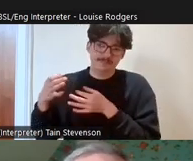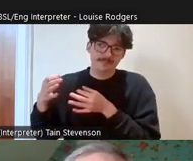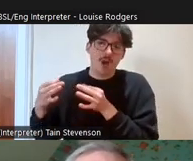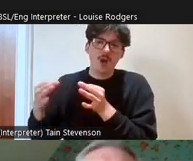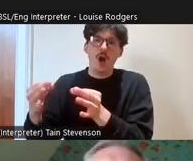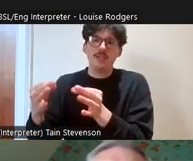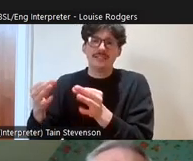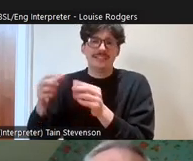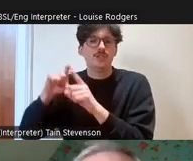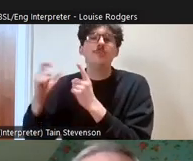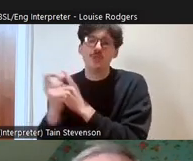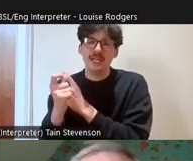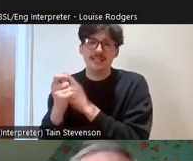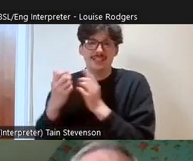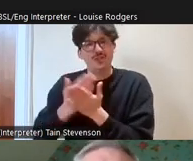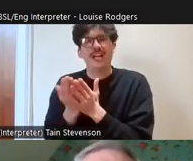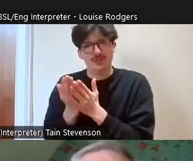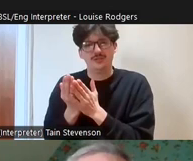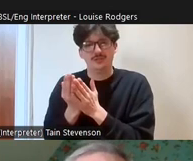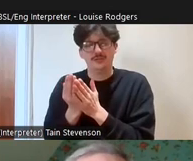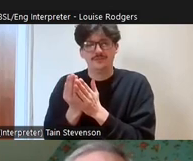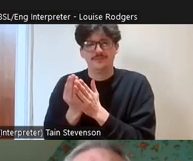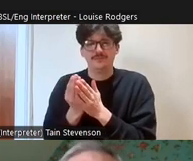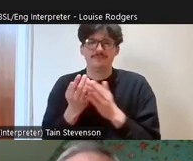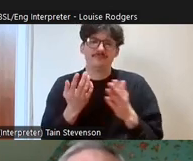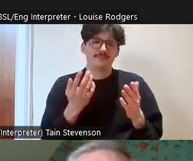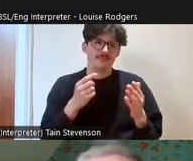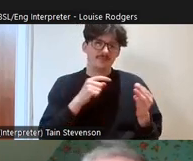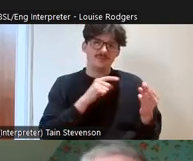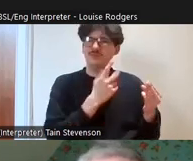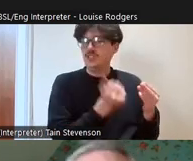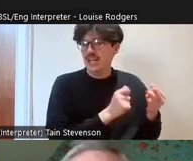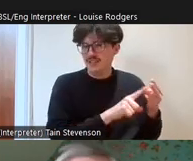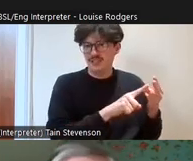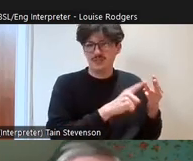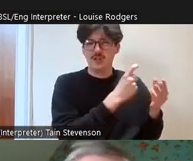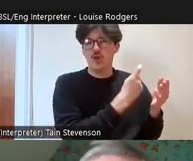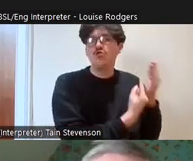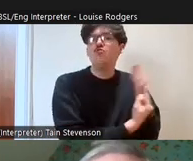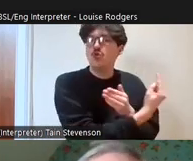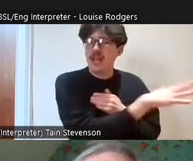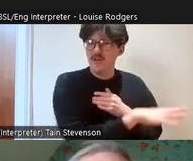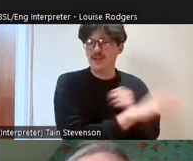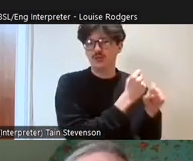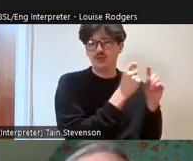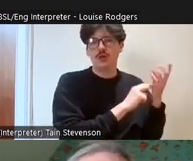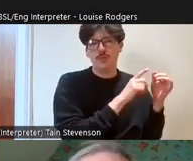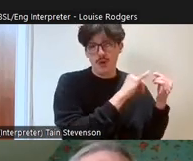areas and more rural areas will do things like meadows, woodlands, ponds, shared green spaces